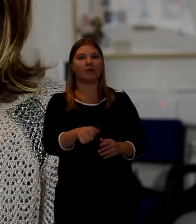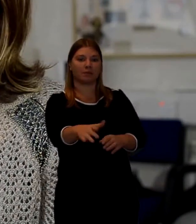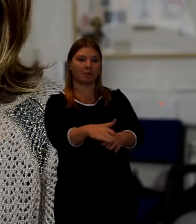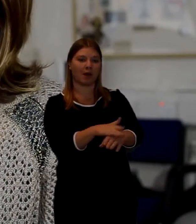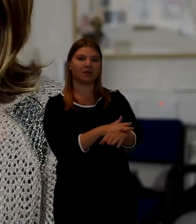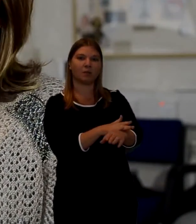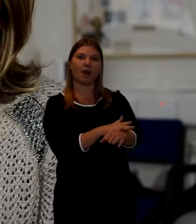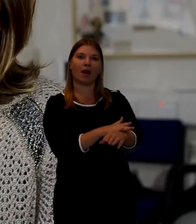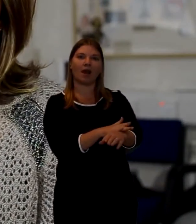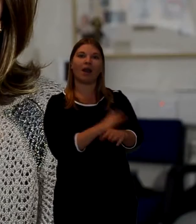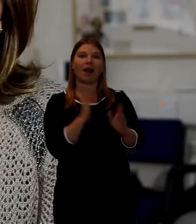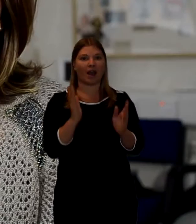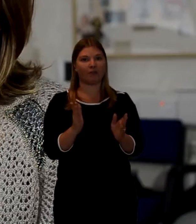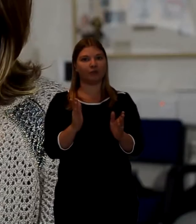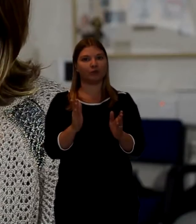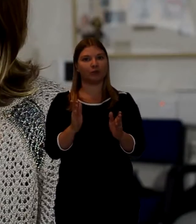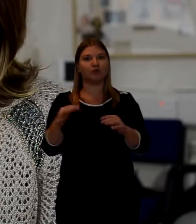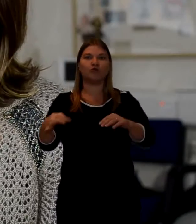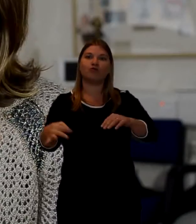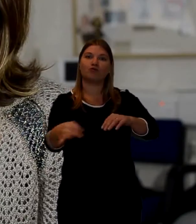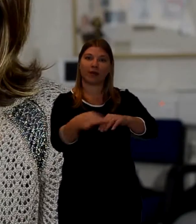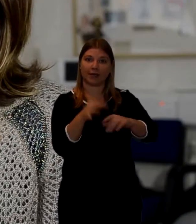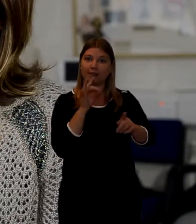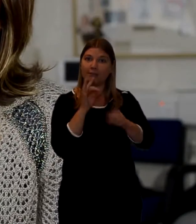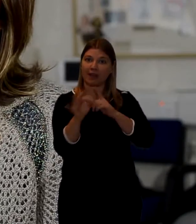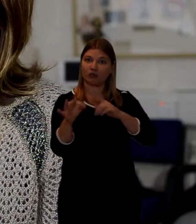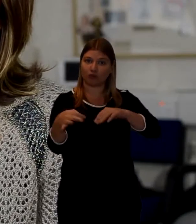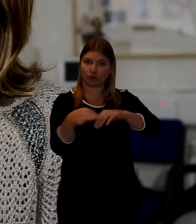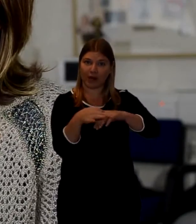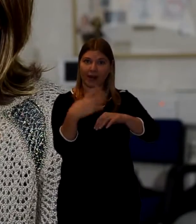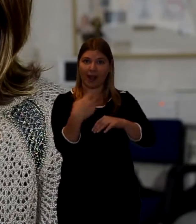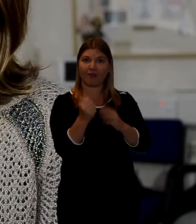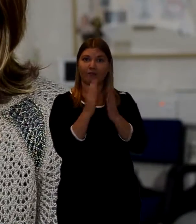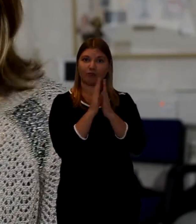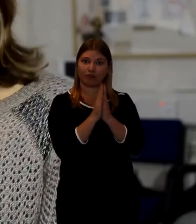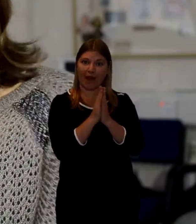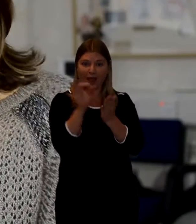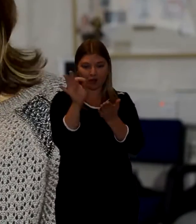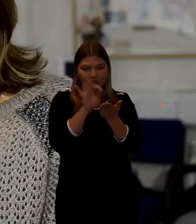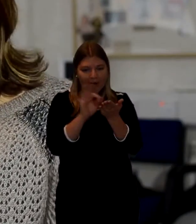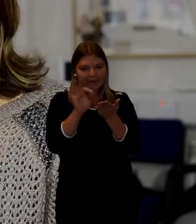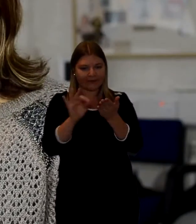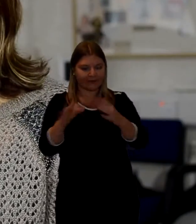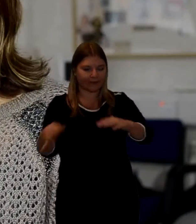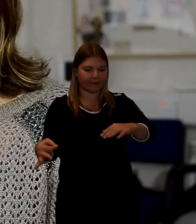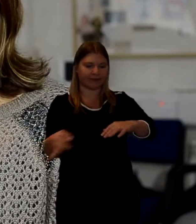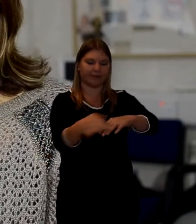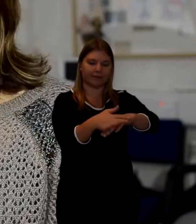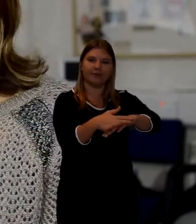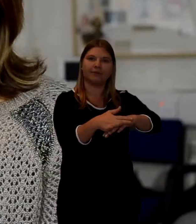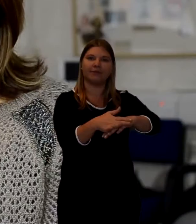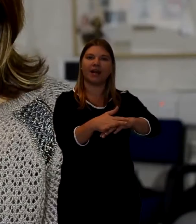which has got a Baha'i prayer on it and the body is buried in a coffin.